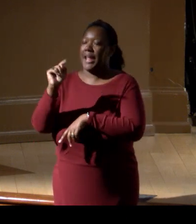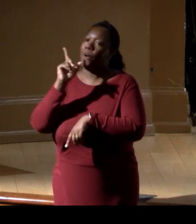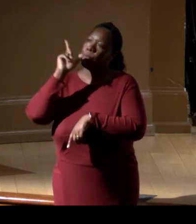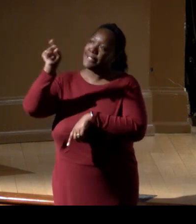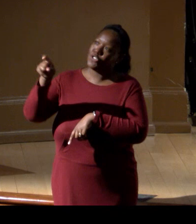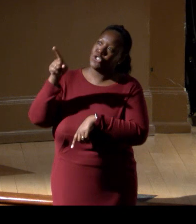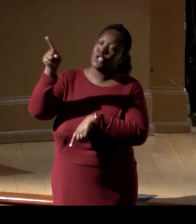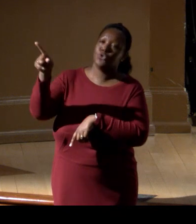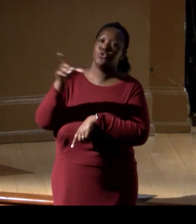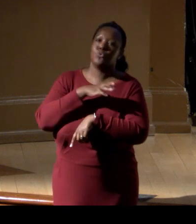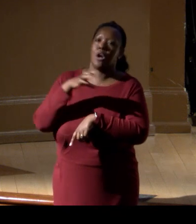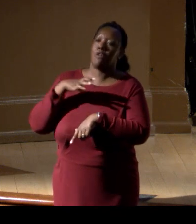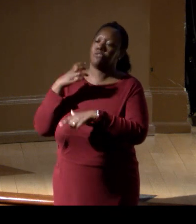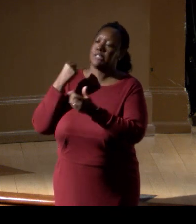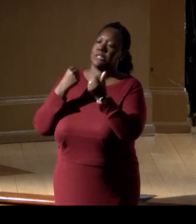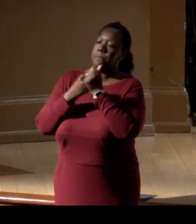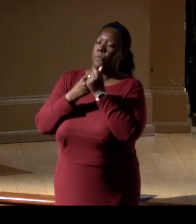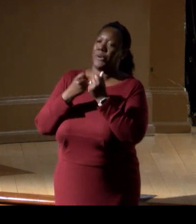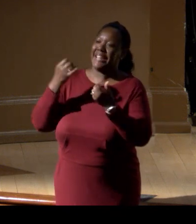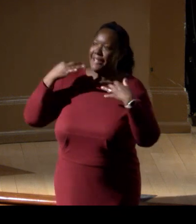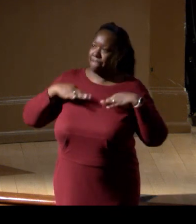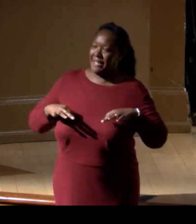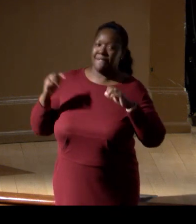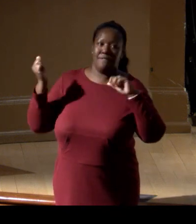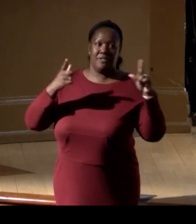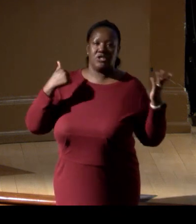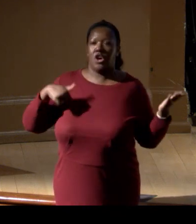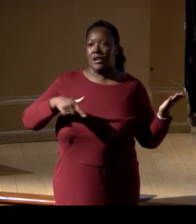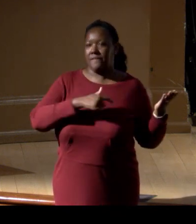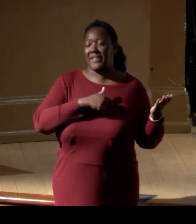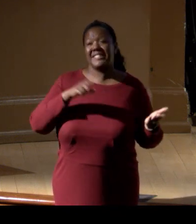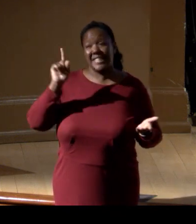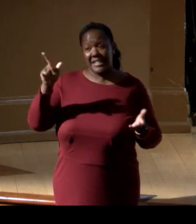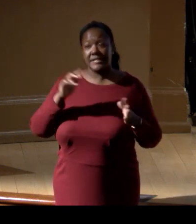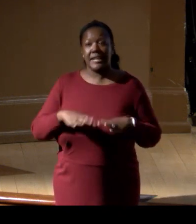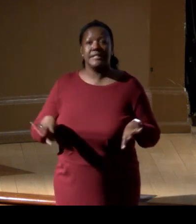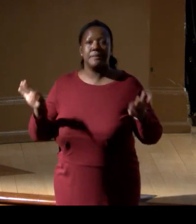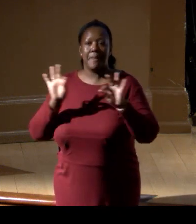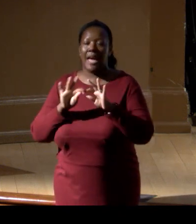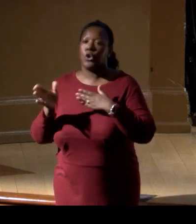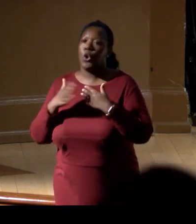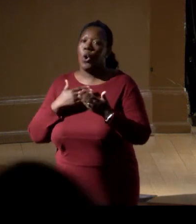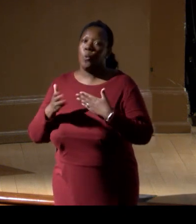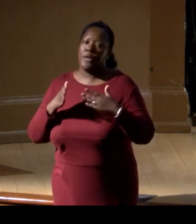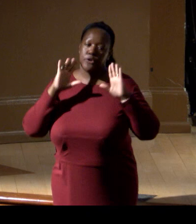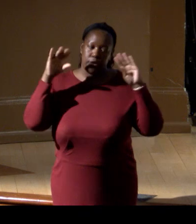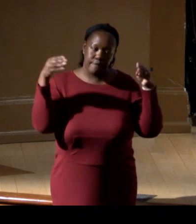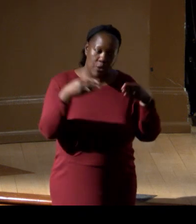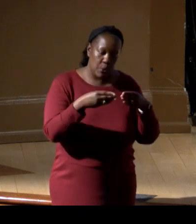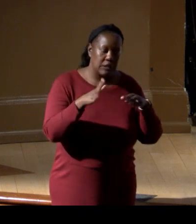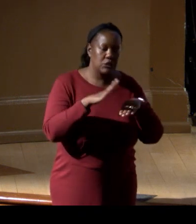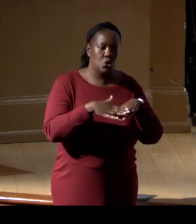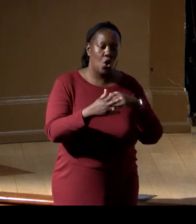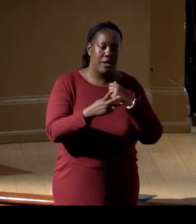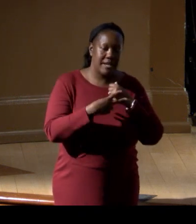"and it benefits all of us," right? And it does better based on whether you're focused on conservation, resource management,